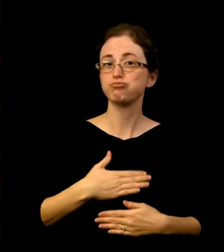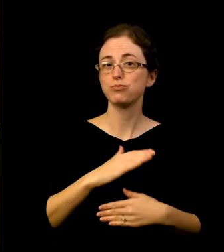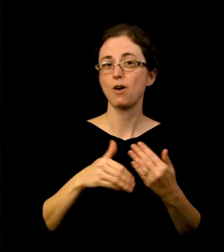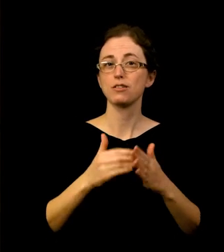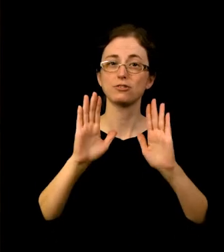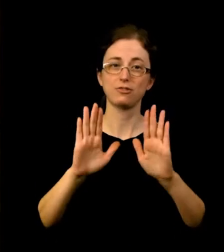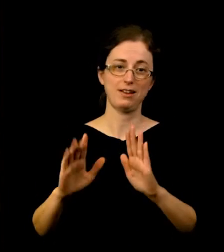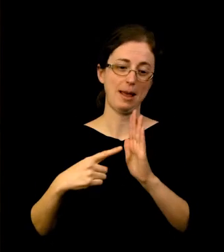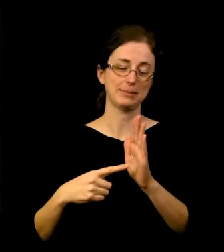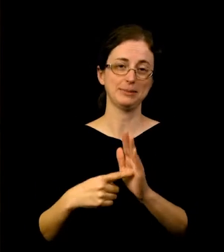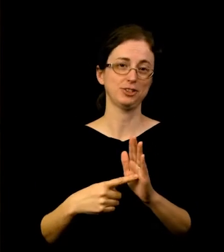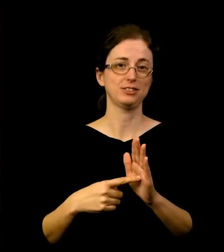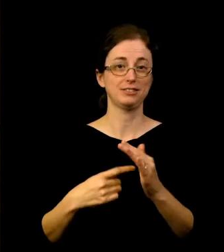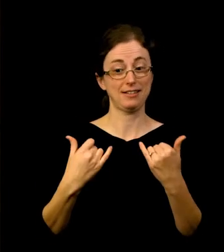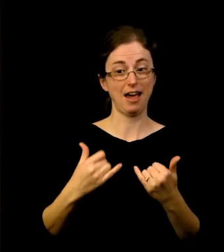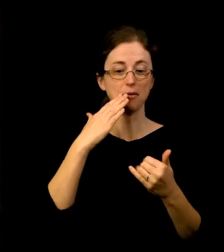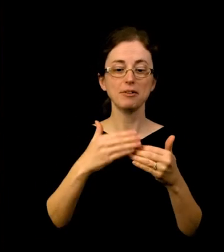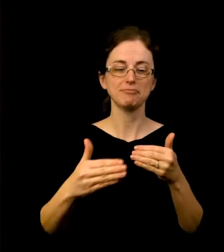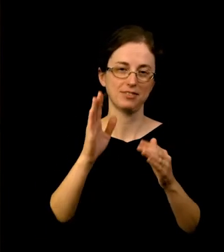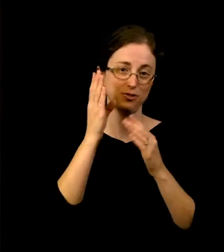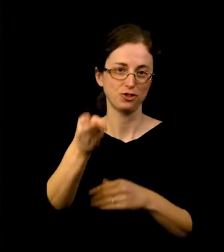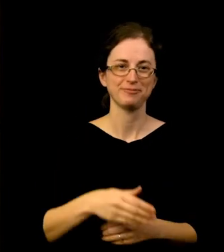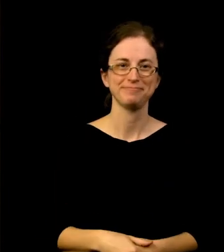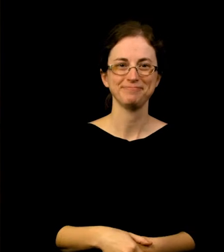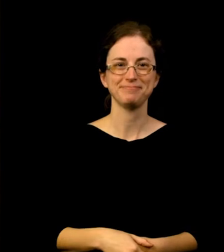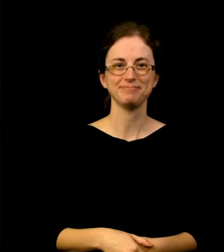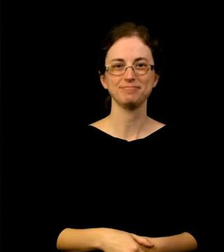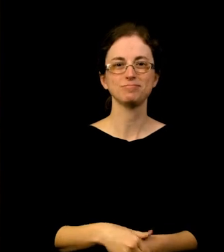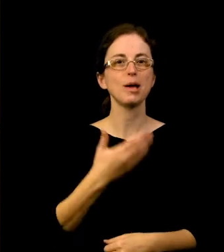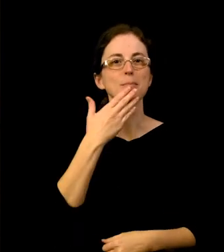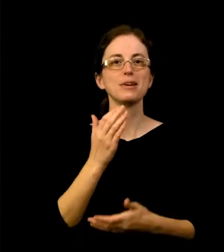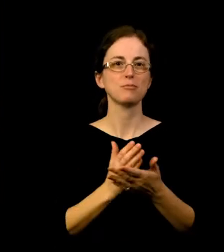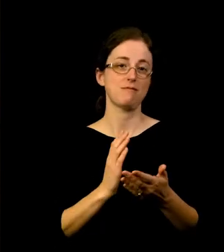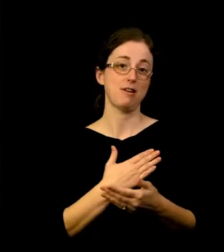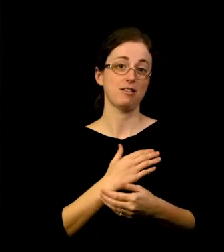The best part of my job is that I get to work with just about every department and no two projects are the same.